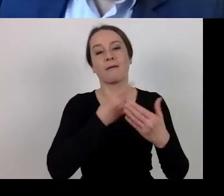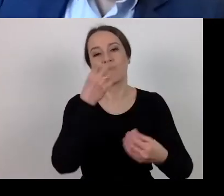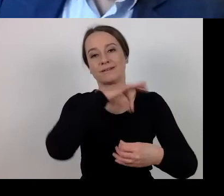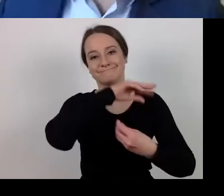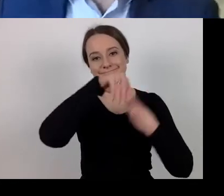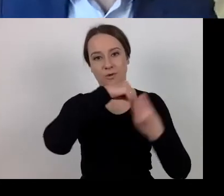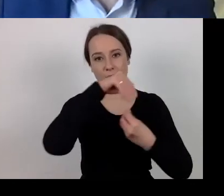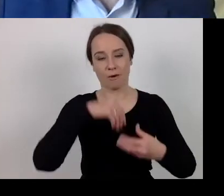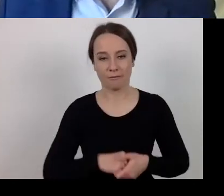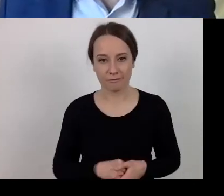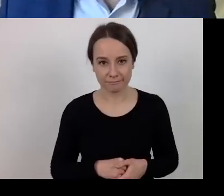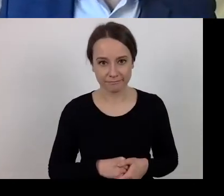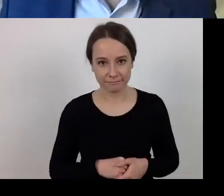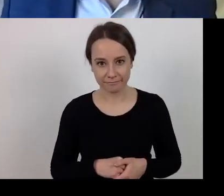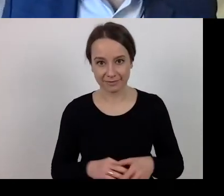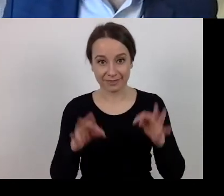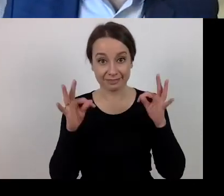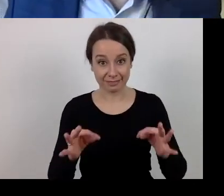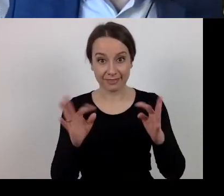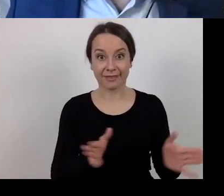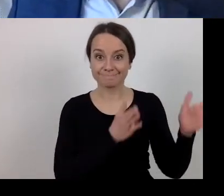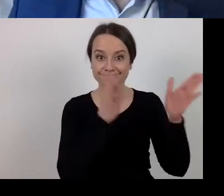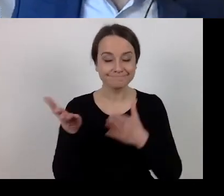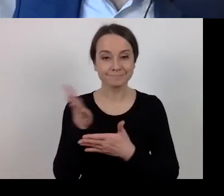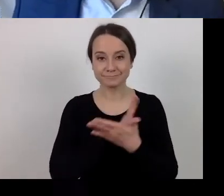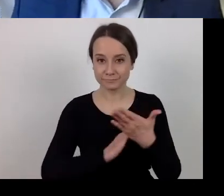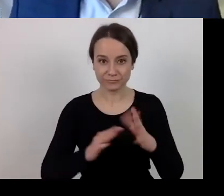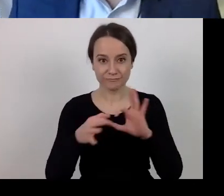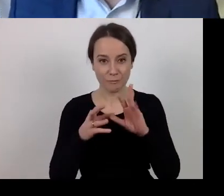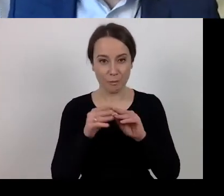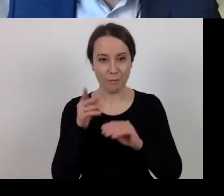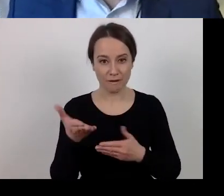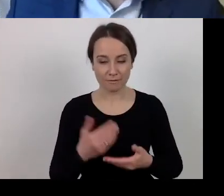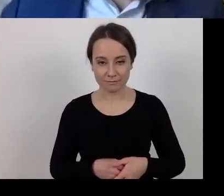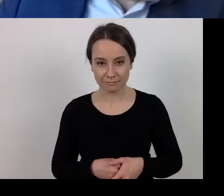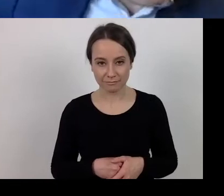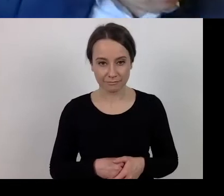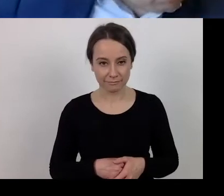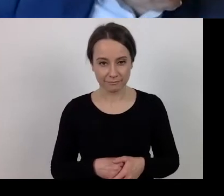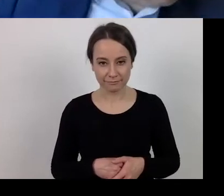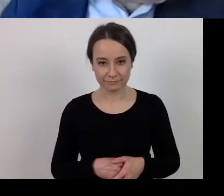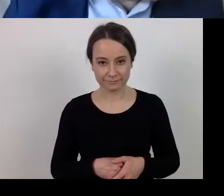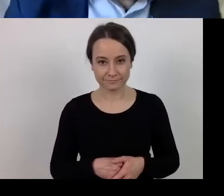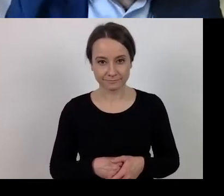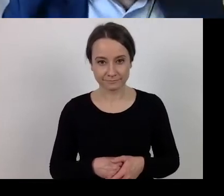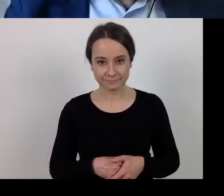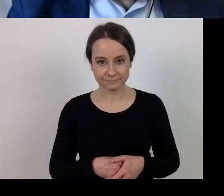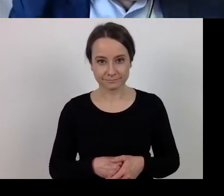We now move on to the part dedicated to specific arrangements.